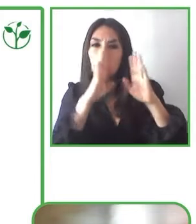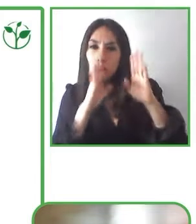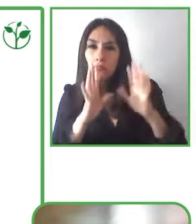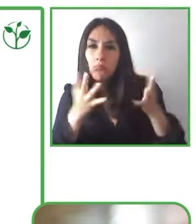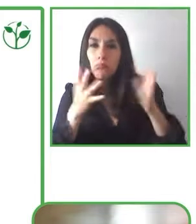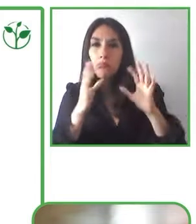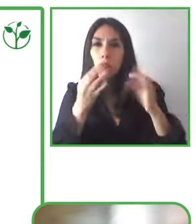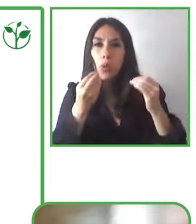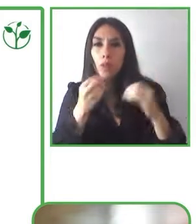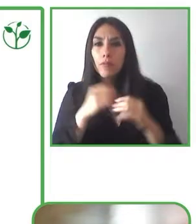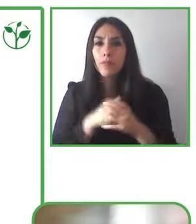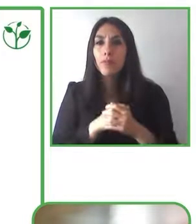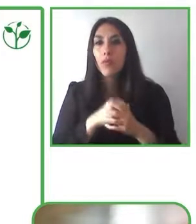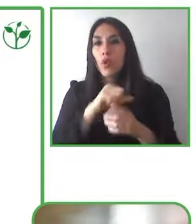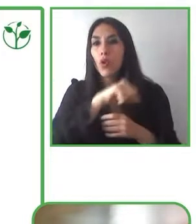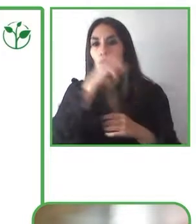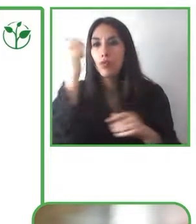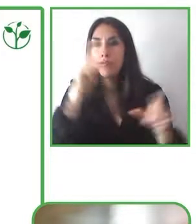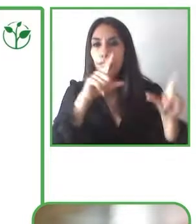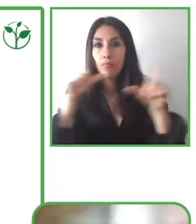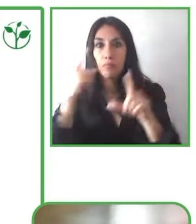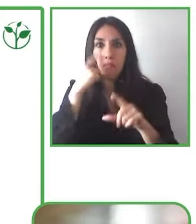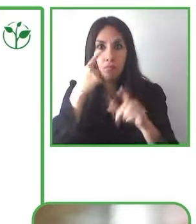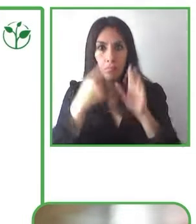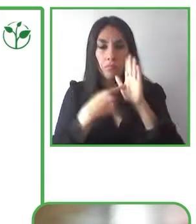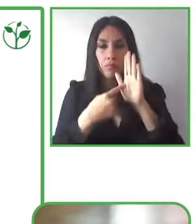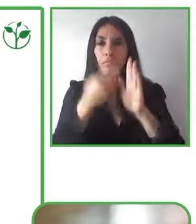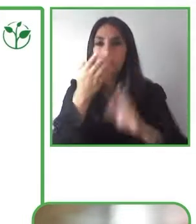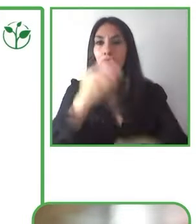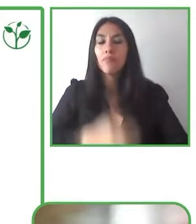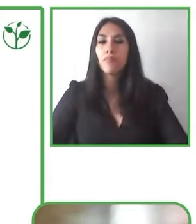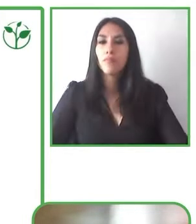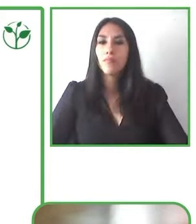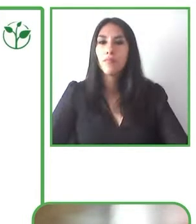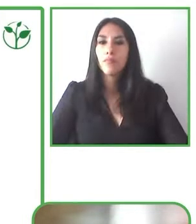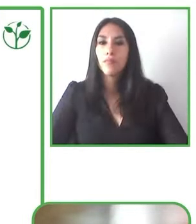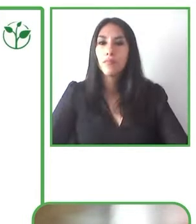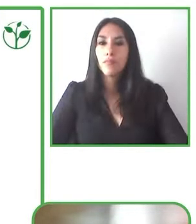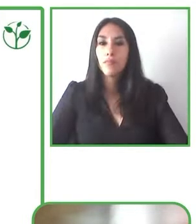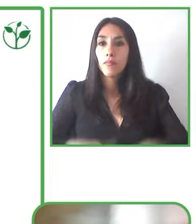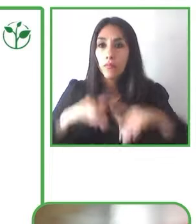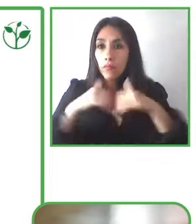increase the access to the cultural events.